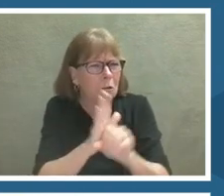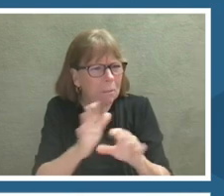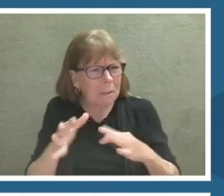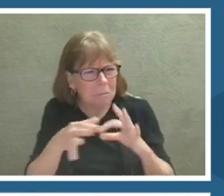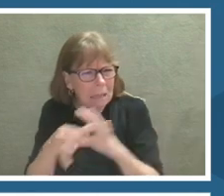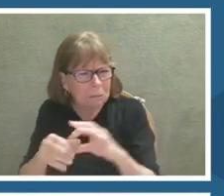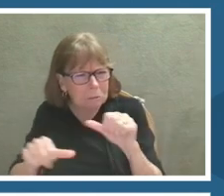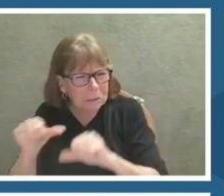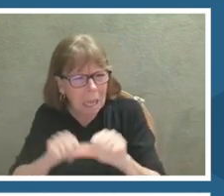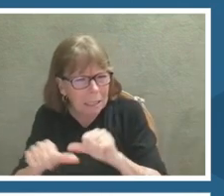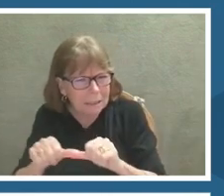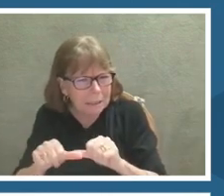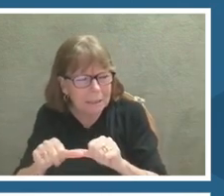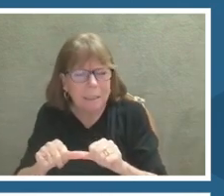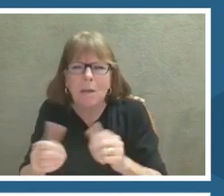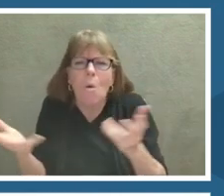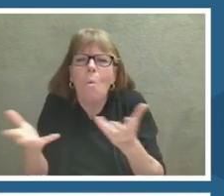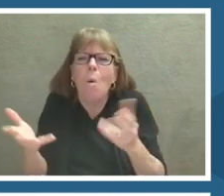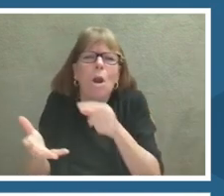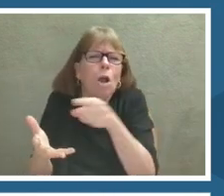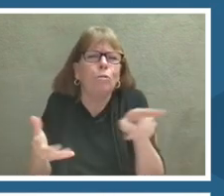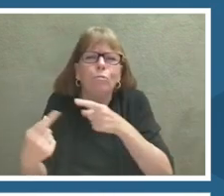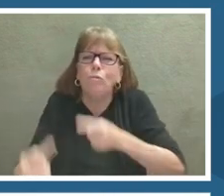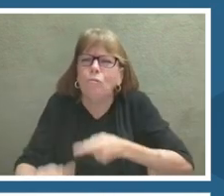you are struggling to make relevant or easy to understand?